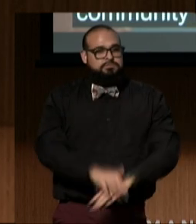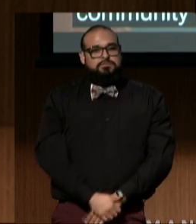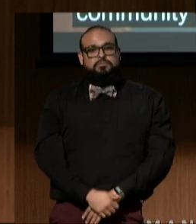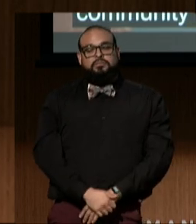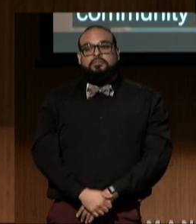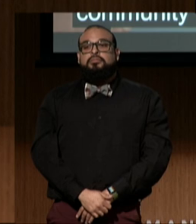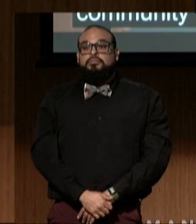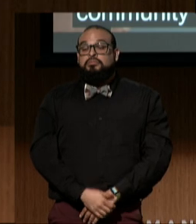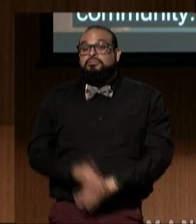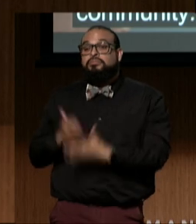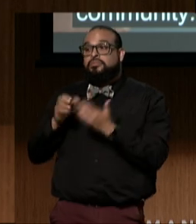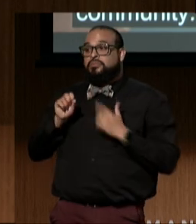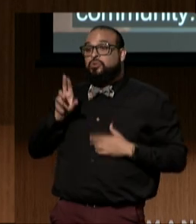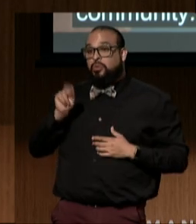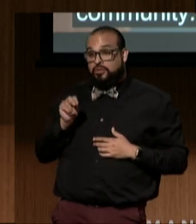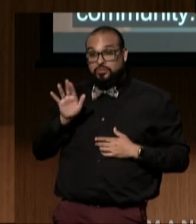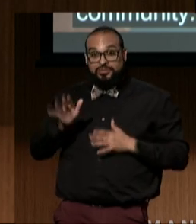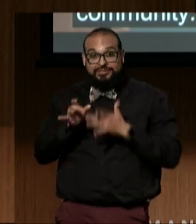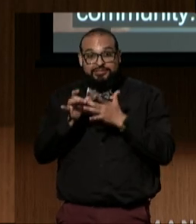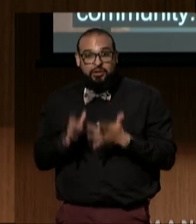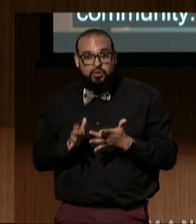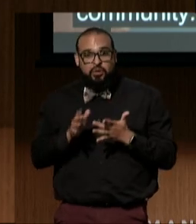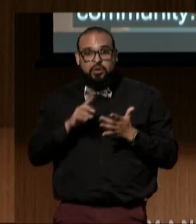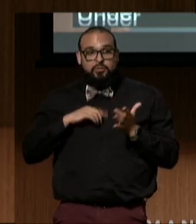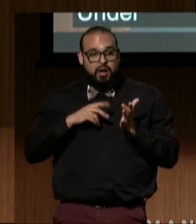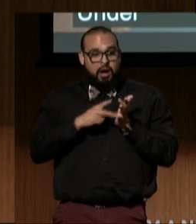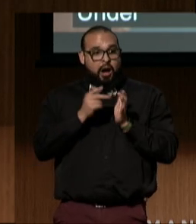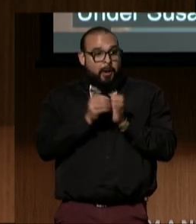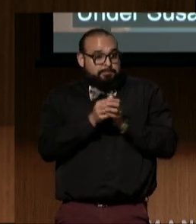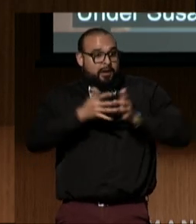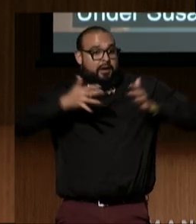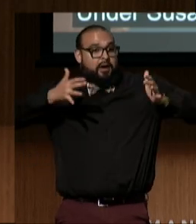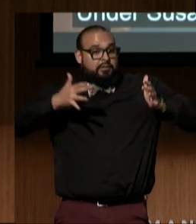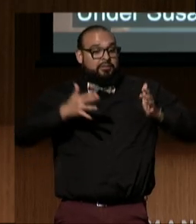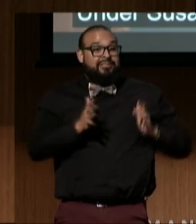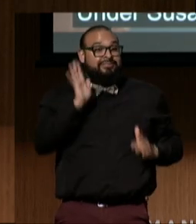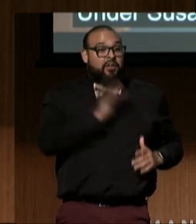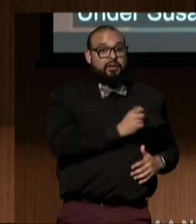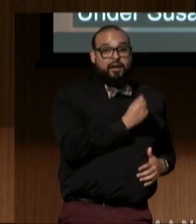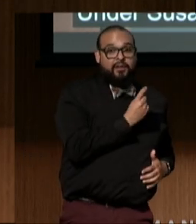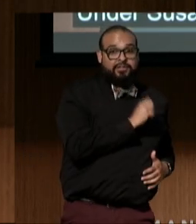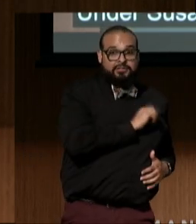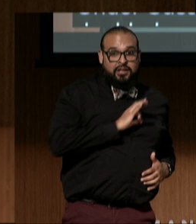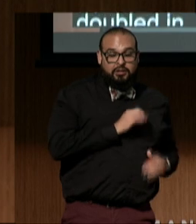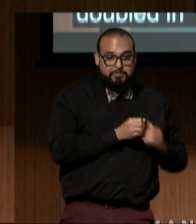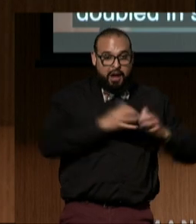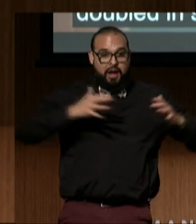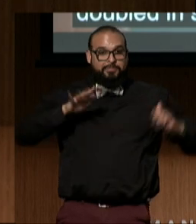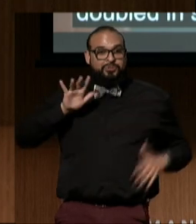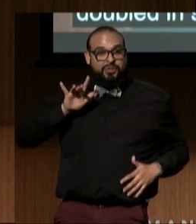Under Susan's leadership, DREDF more than doubled in size from 11 staff members to 25 today.